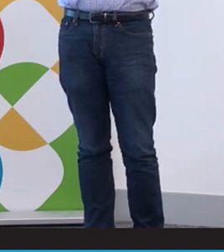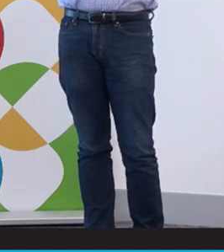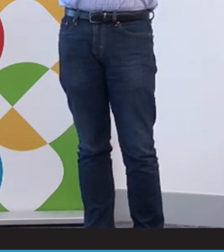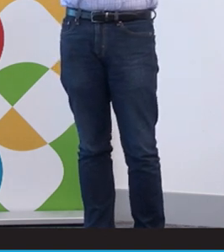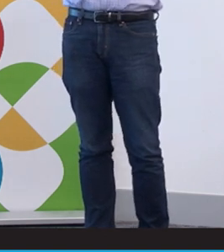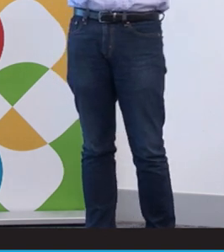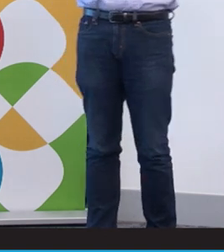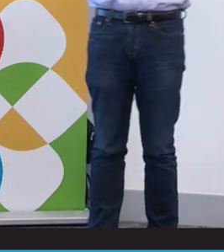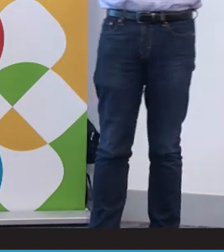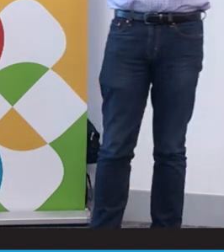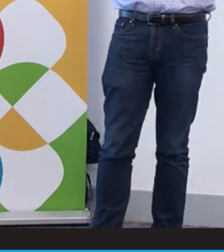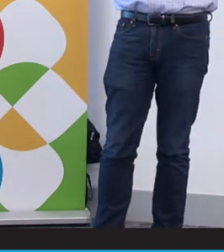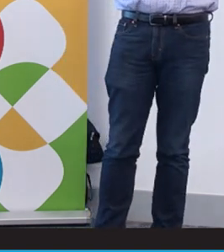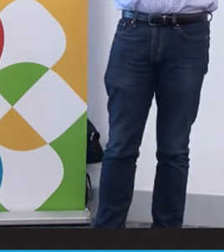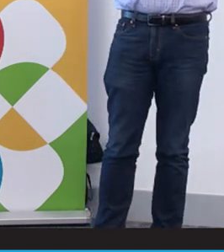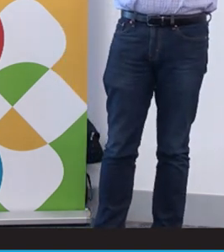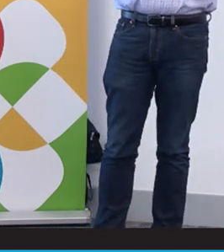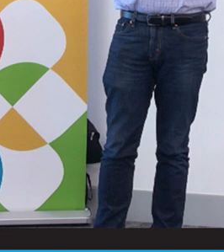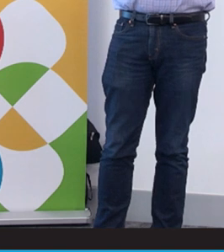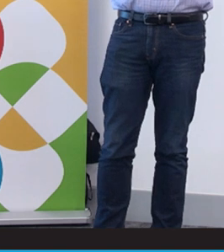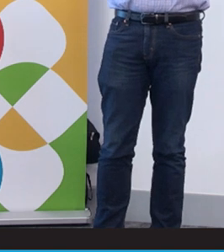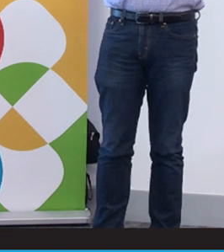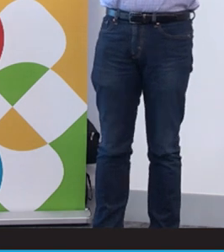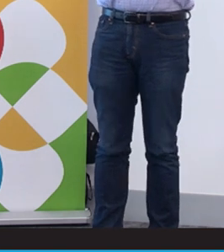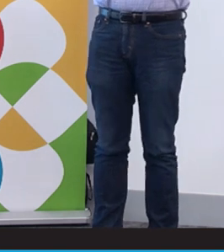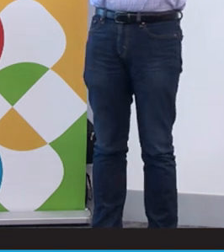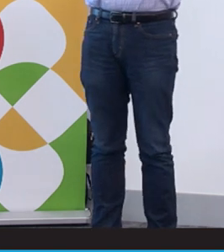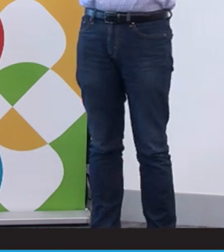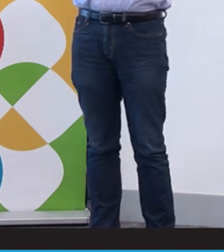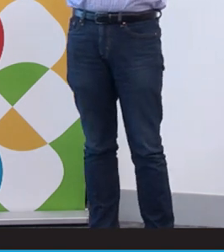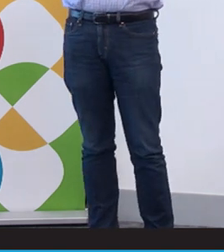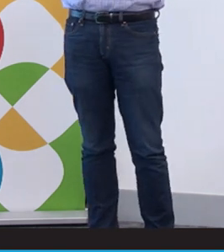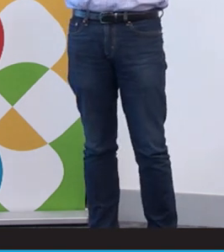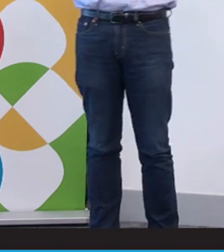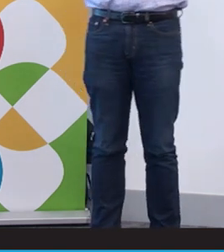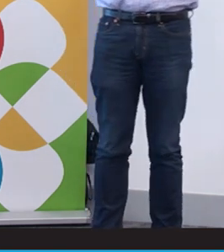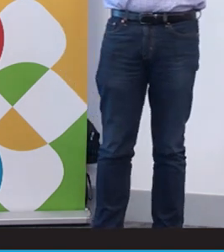The deaf community encompasses a spectrum of people, so we talk more about deafness.